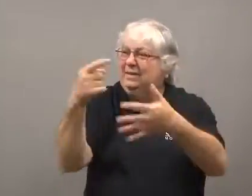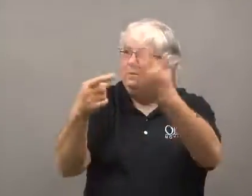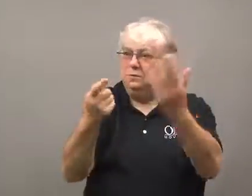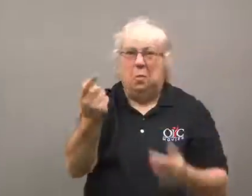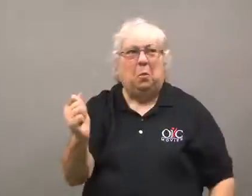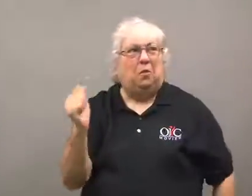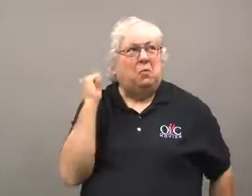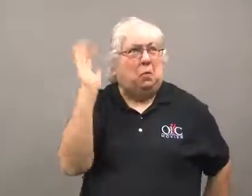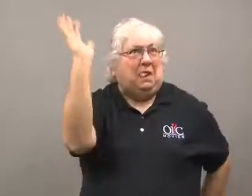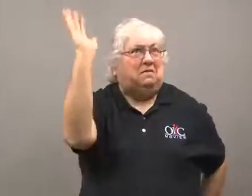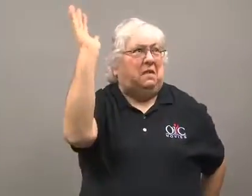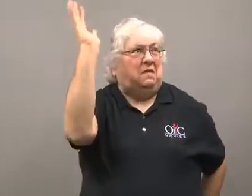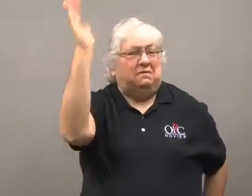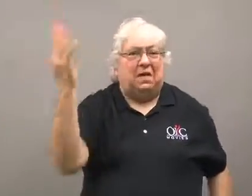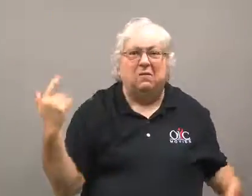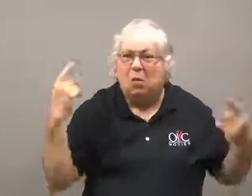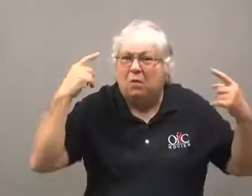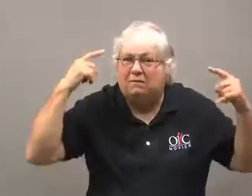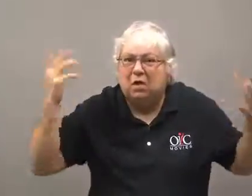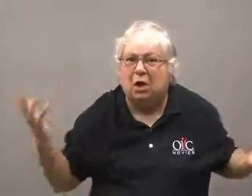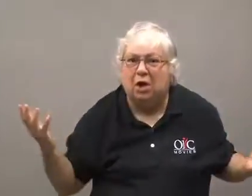They were ignoring what it stood for and making speeches. Why?